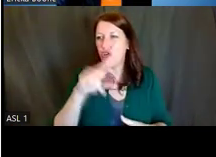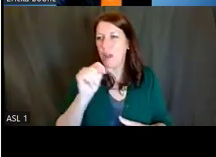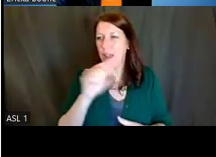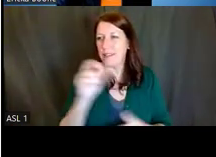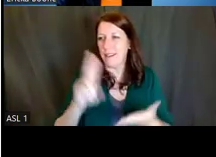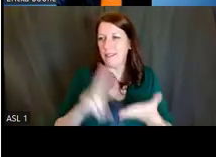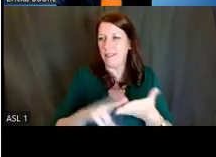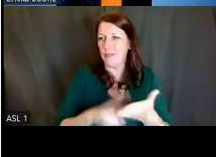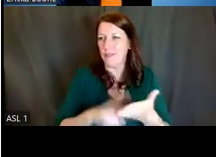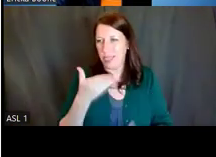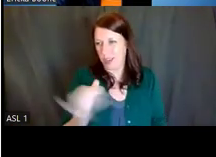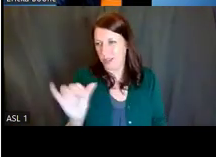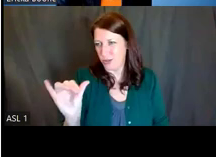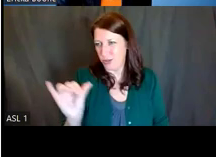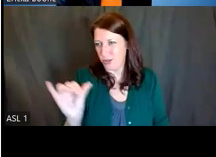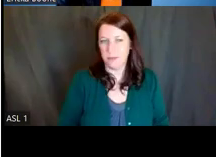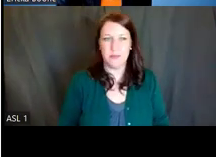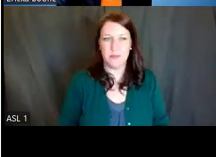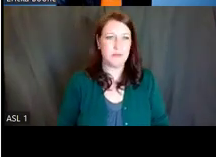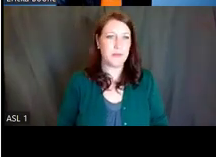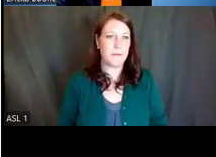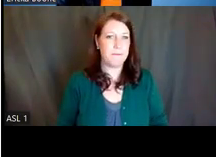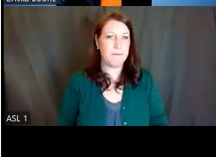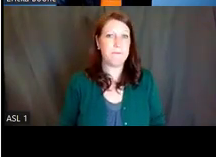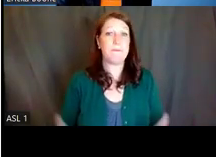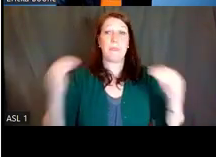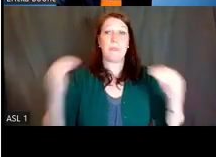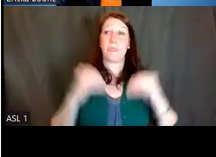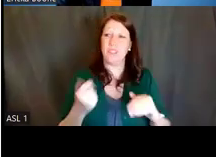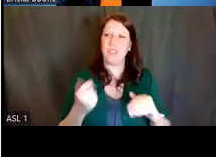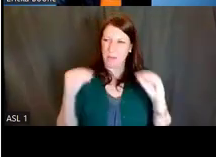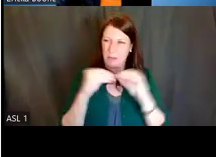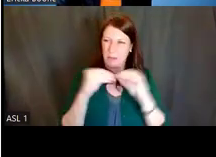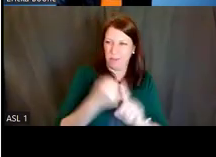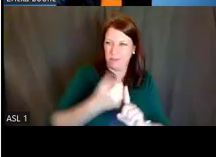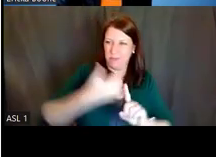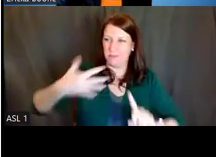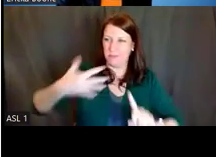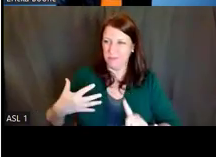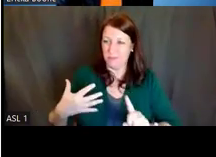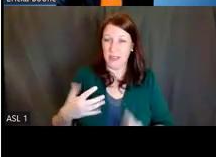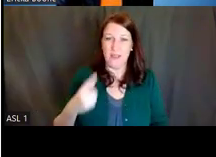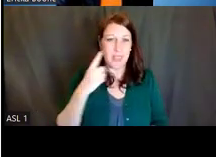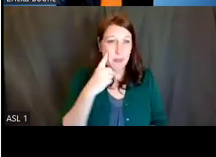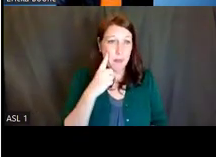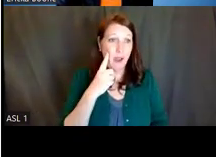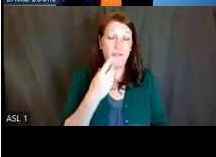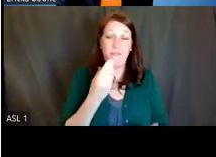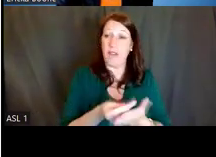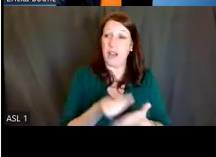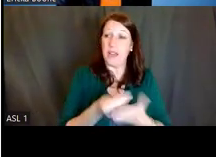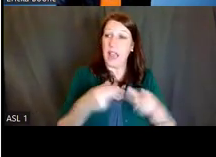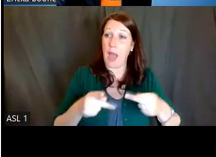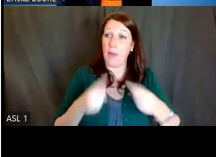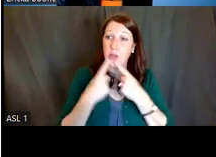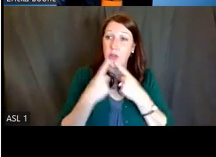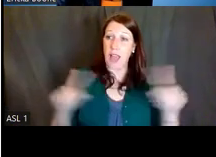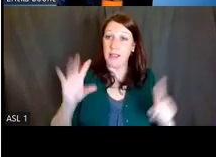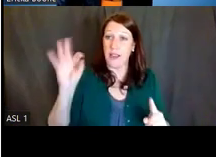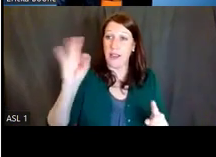So now let's dig into that just a wee bit more. Speaking of funding opportunity announcements, this is how NIH announces to the public